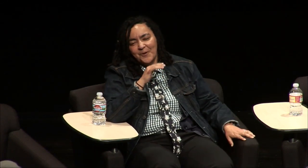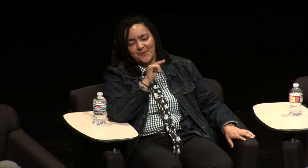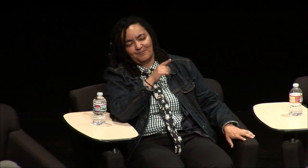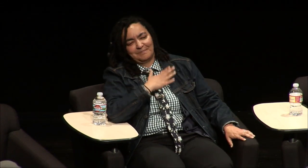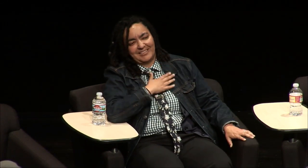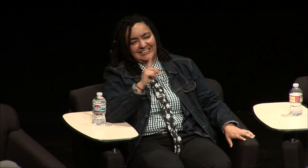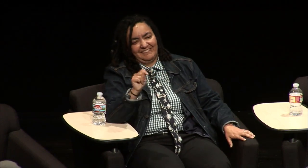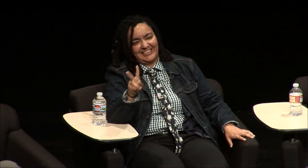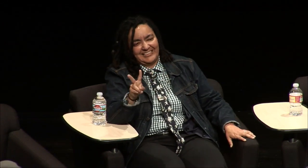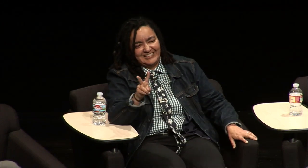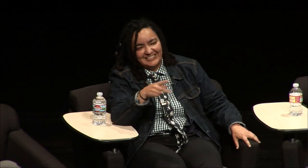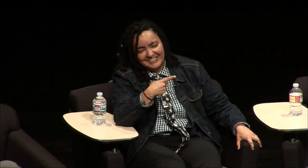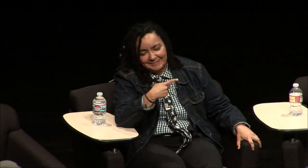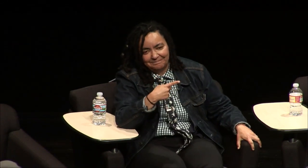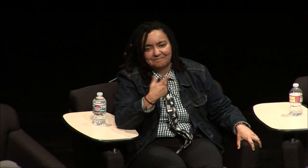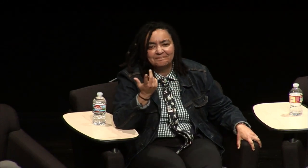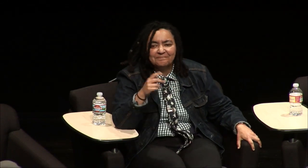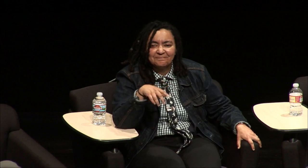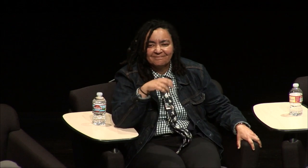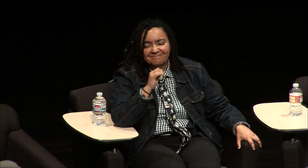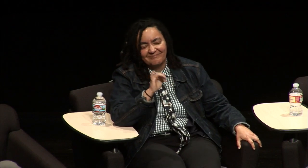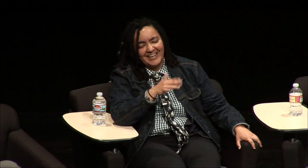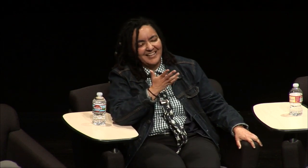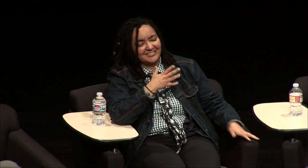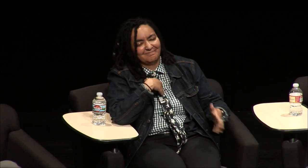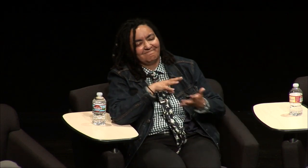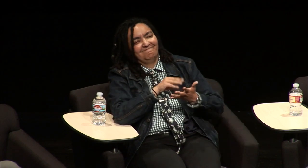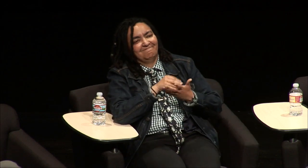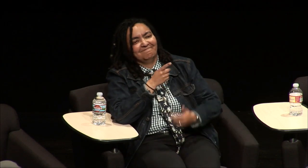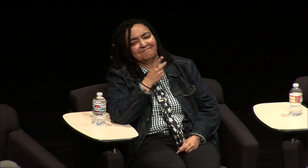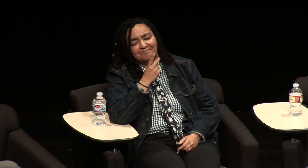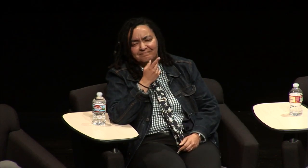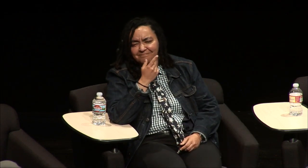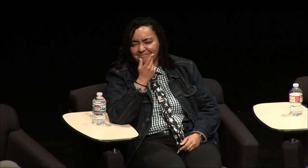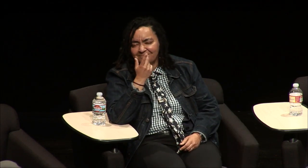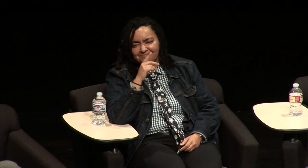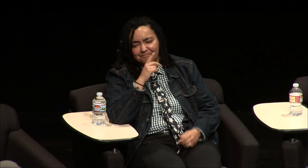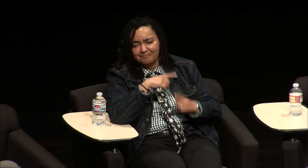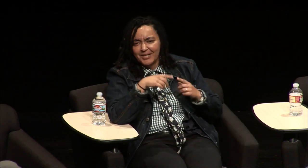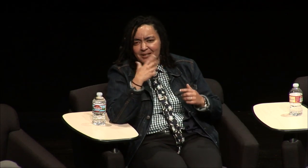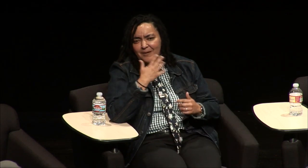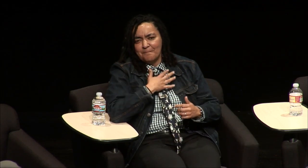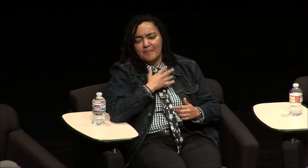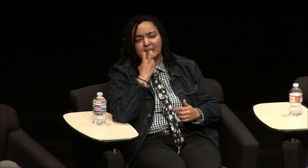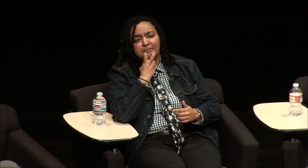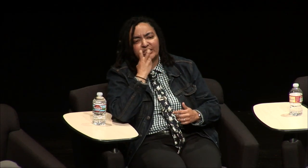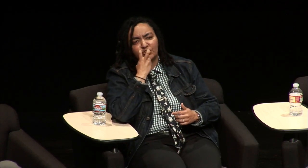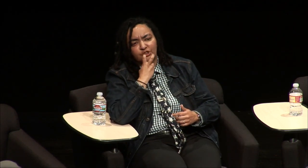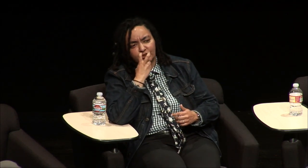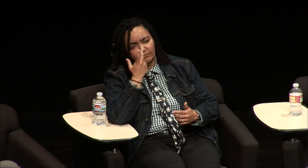when my brother told these amazing stories in ASL. He was like my TV his stories were so good so I feel like I learned a lot from him.